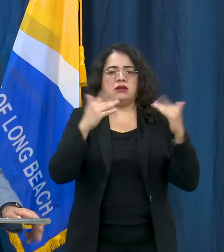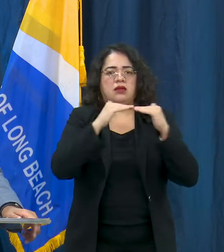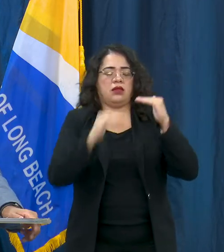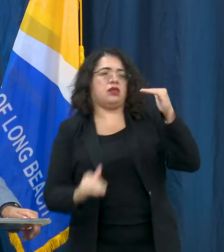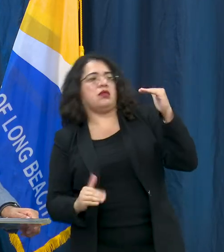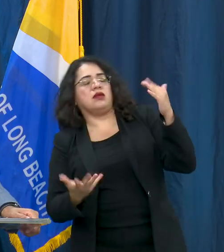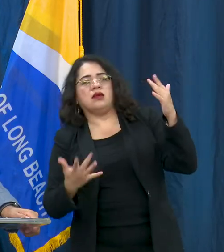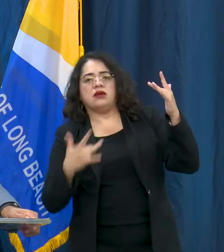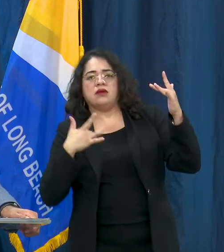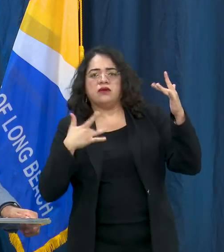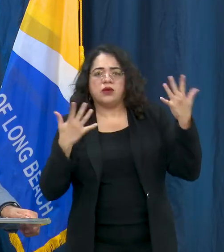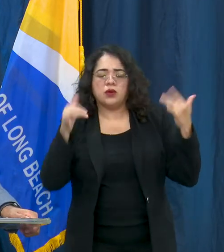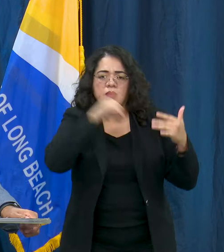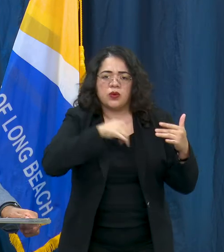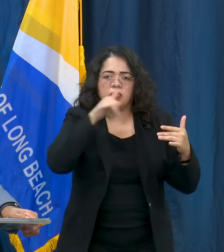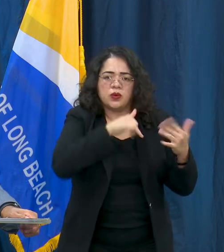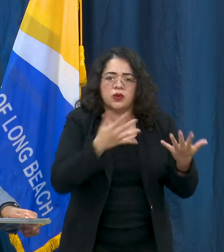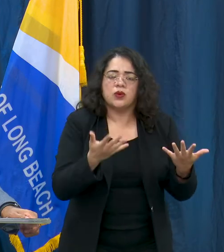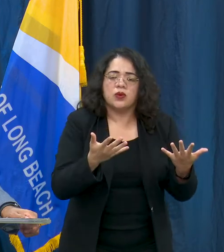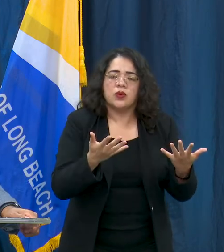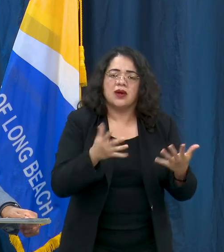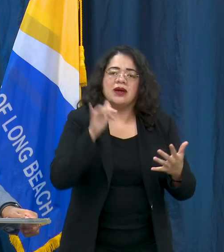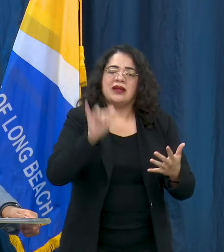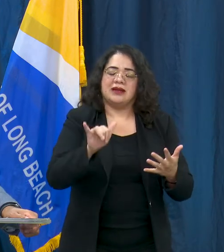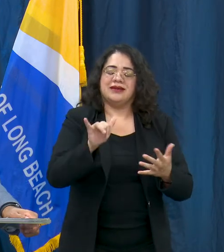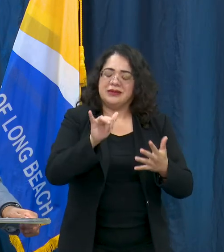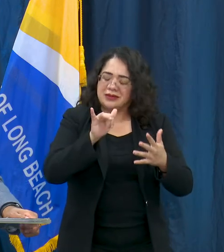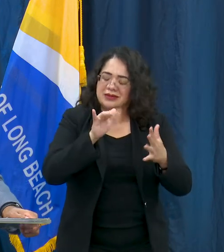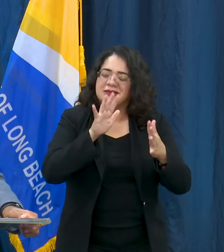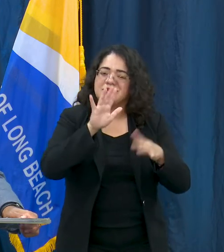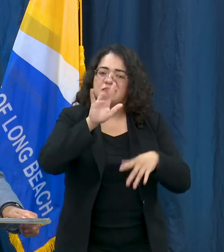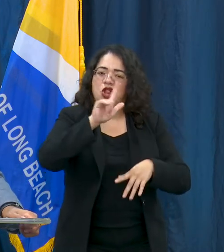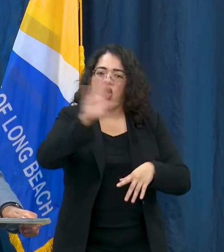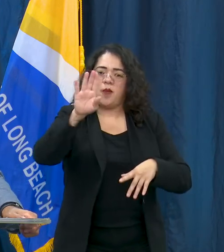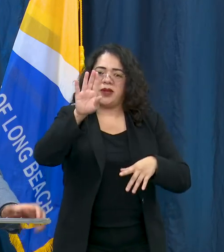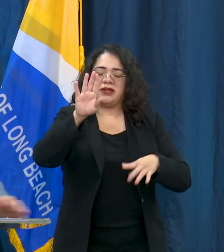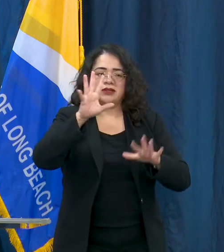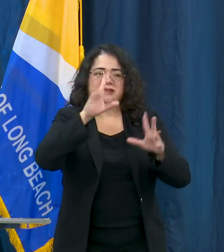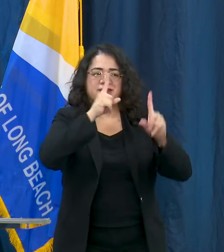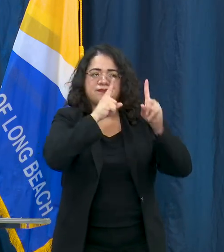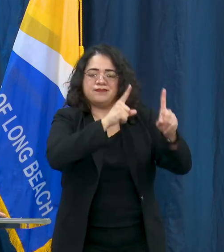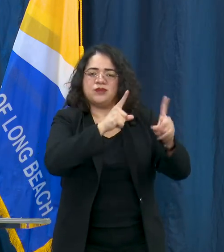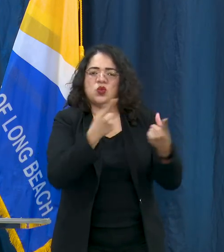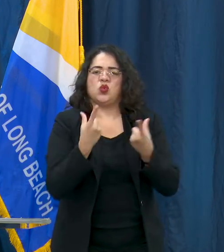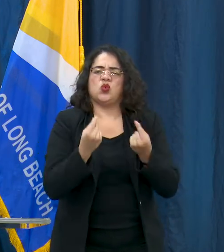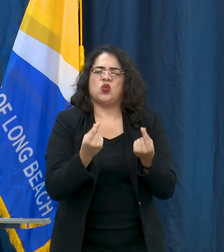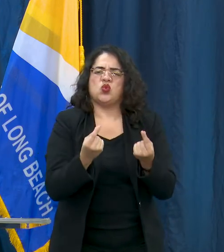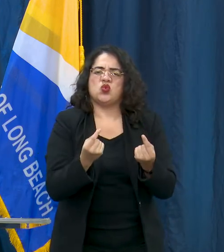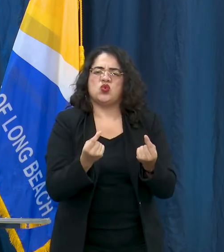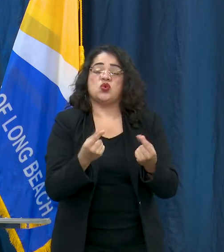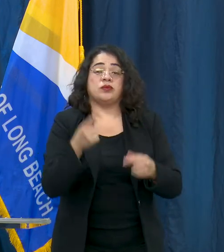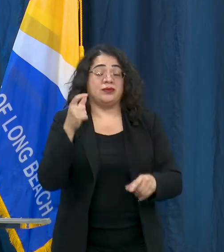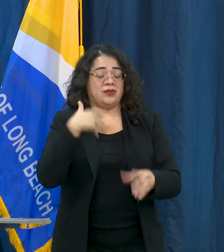COVID-19, I wanted to talk about what Long Beach is doing as we move forward. The first is - as a reminder there's been